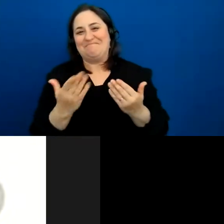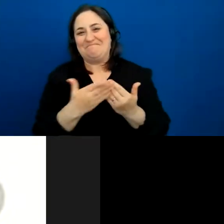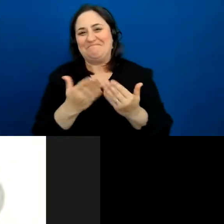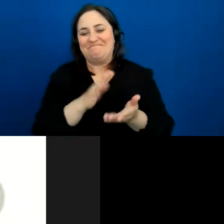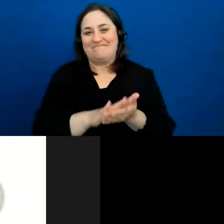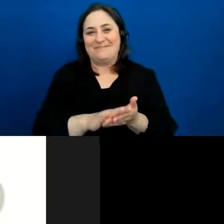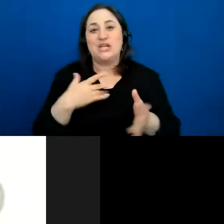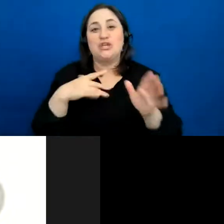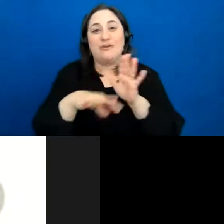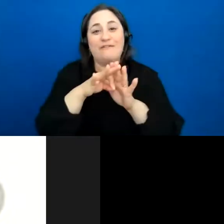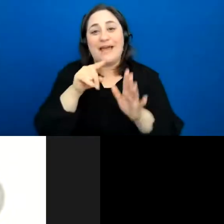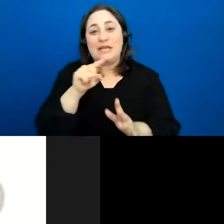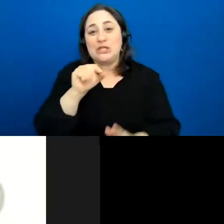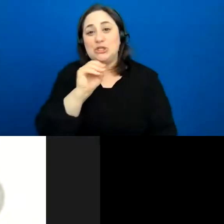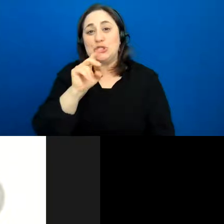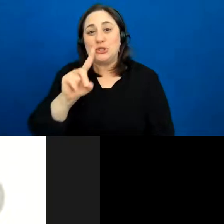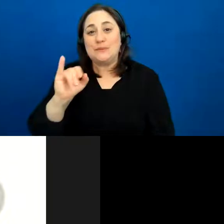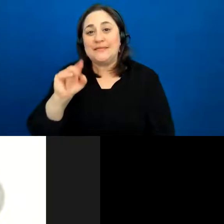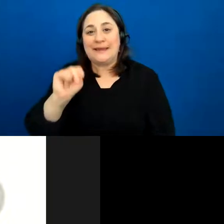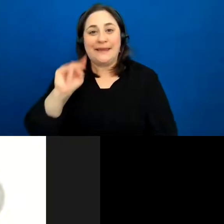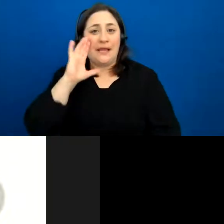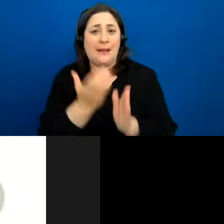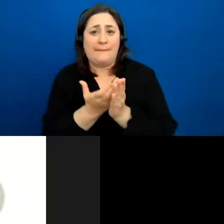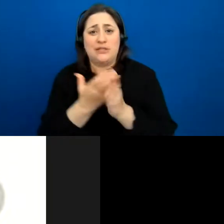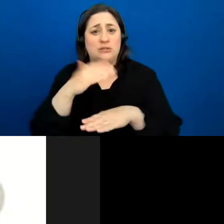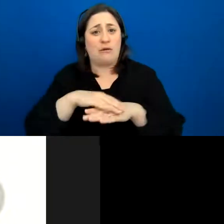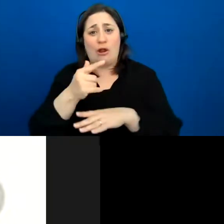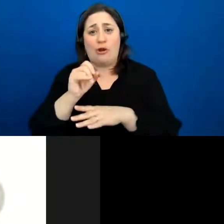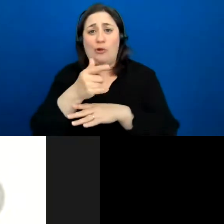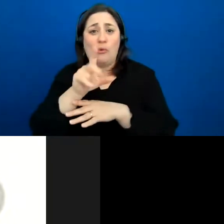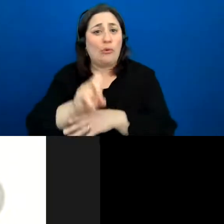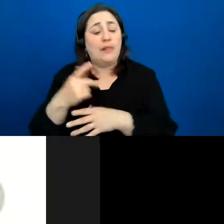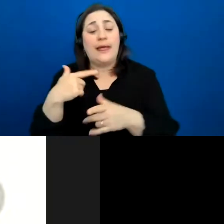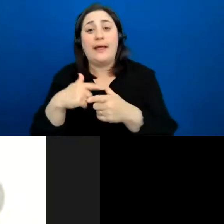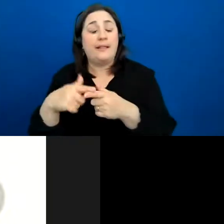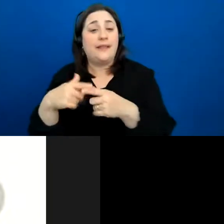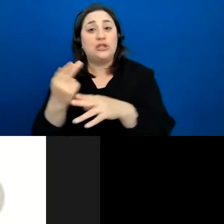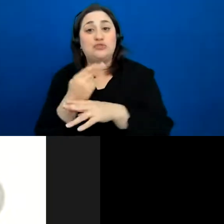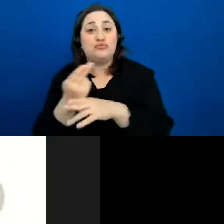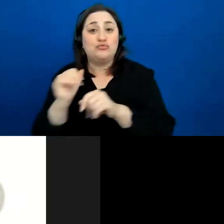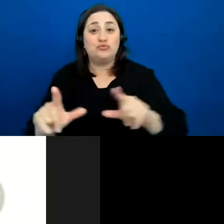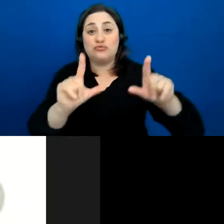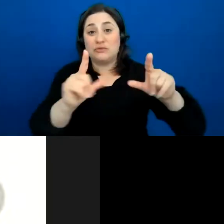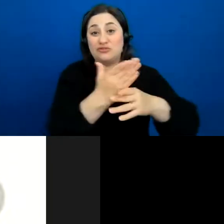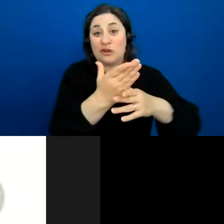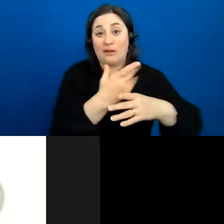images pretty much anywhere on Google, and just screen share it using Zoom. (Coughs) Excuse me,